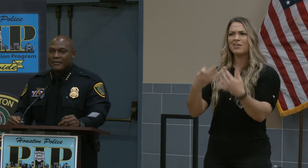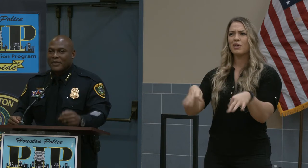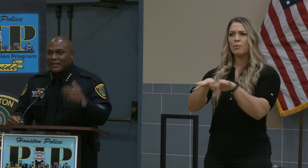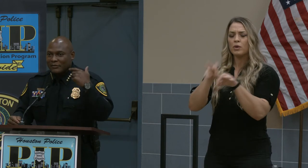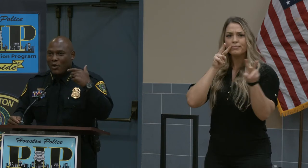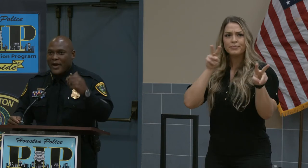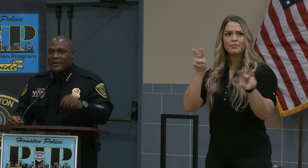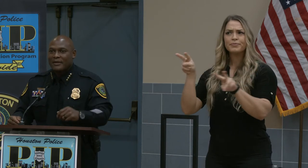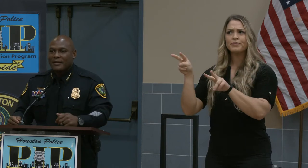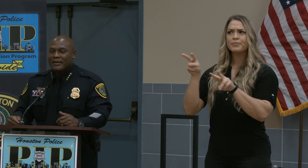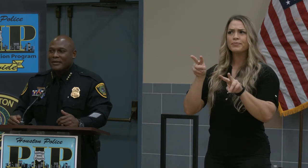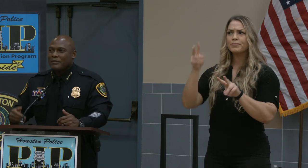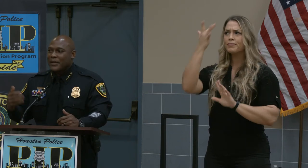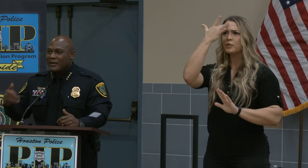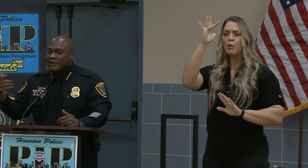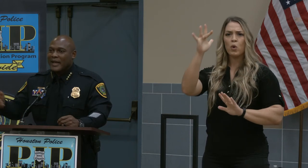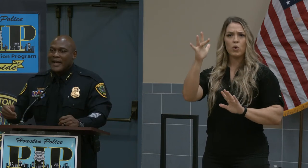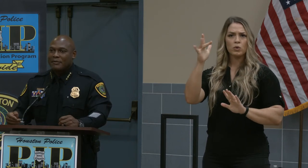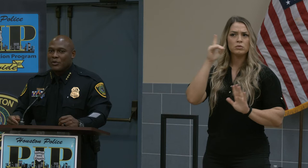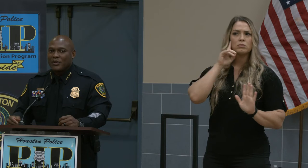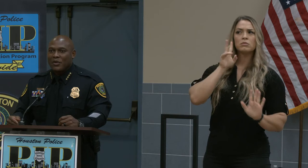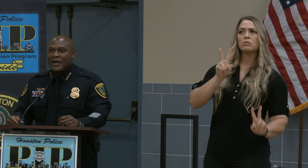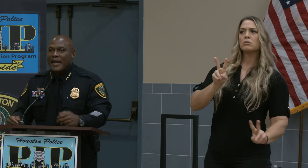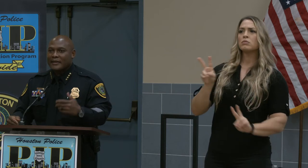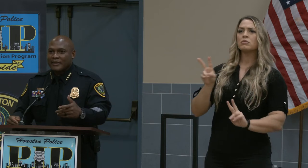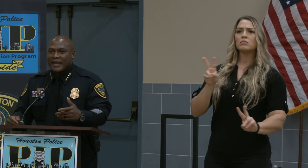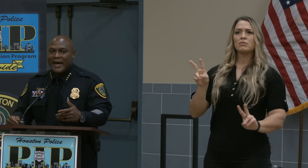be smart. Pick your times when you're going out to shop.